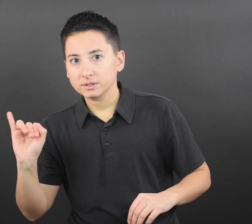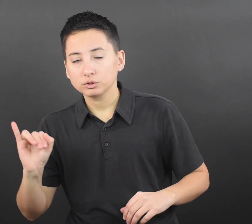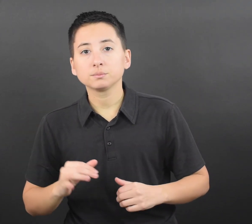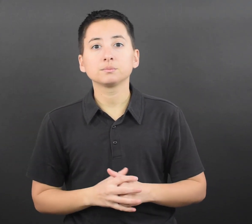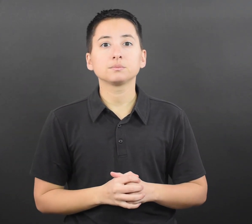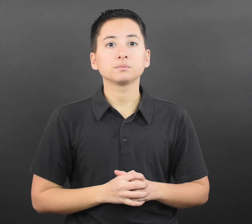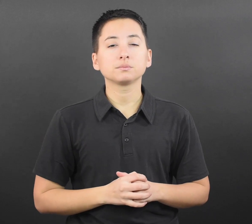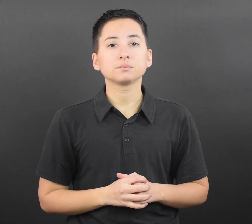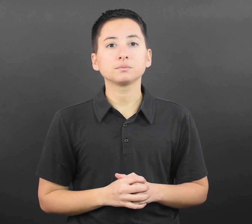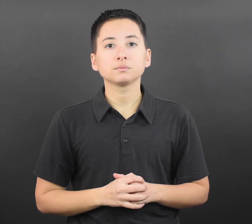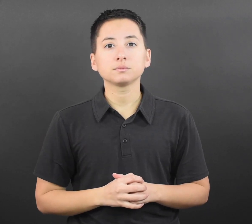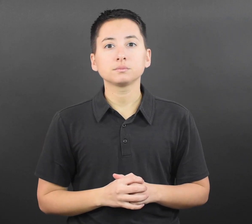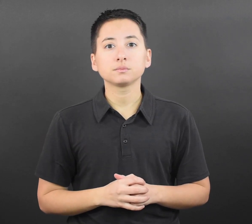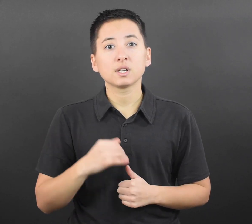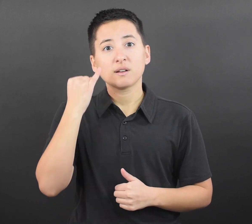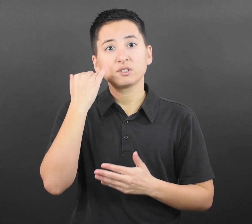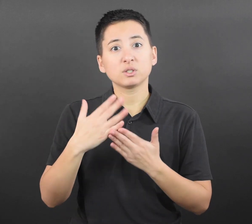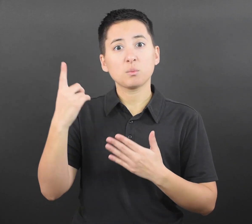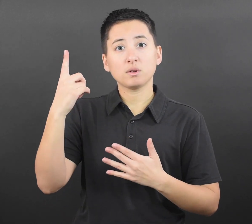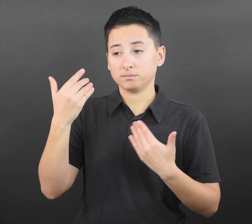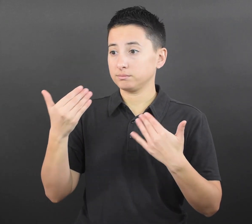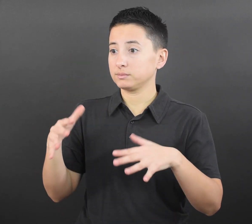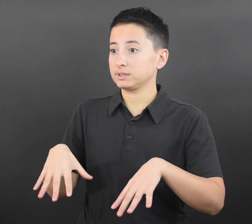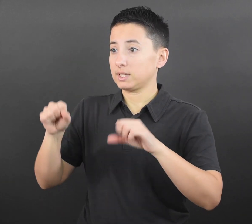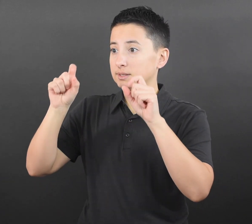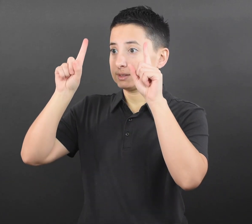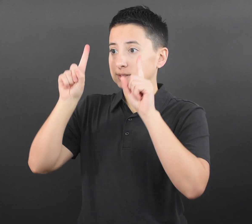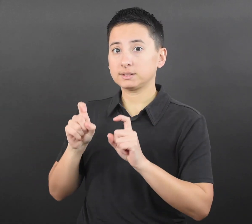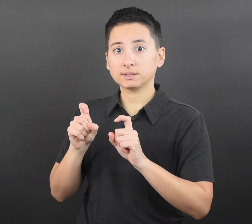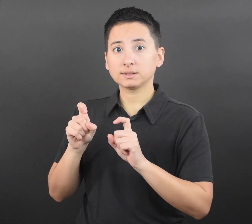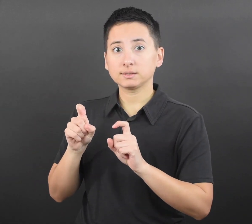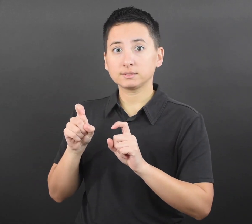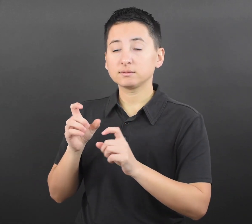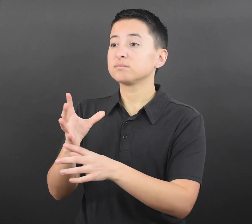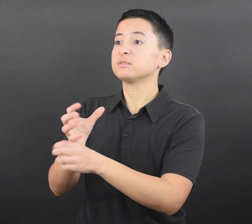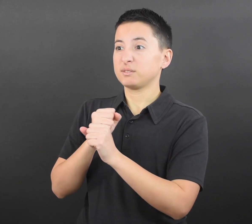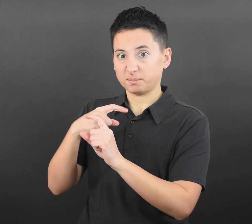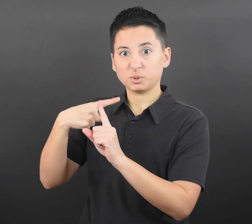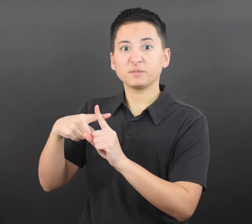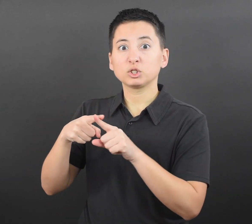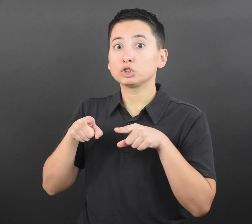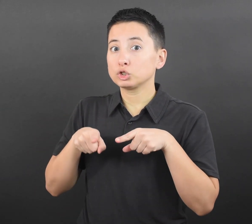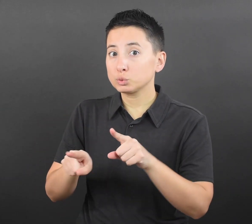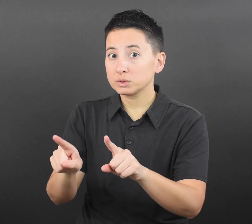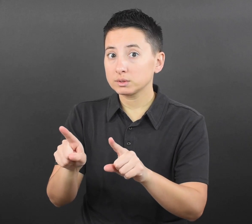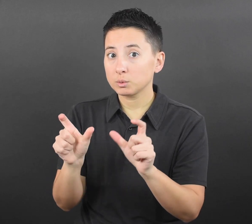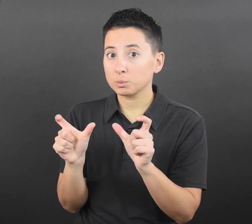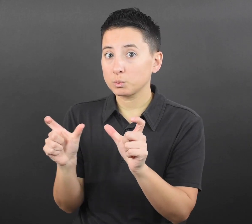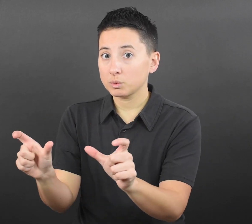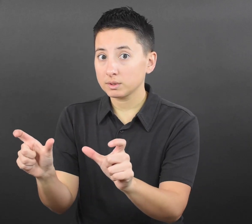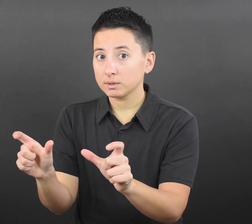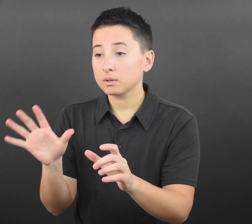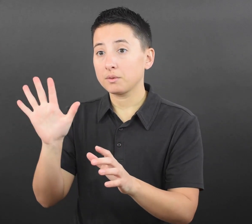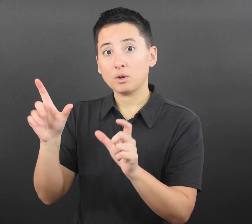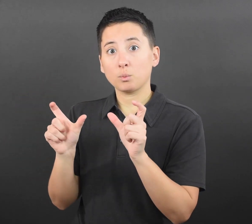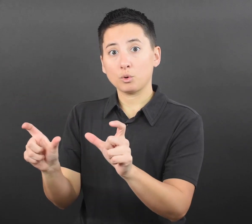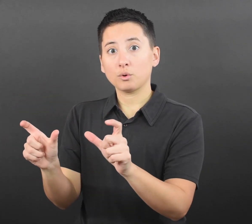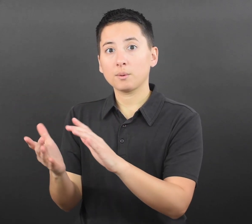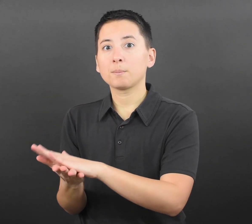from those who are not infected. If someone takes a diagnostic test for COVID-19 and tests positive